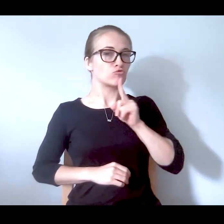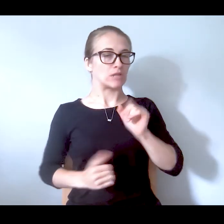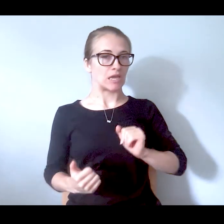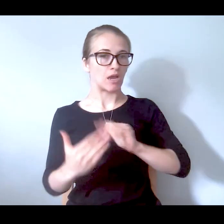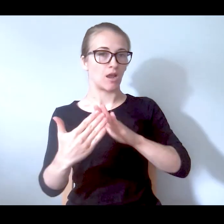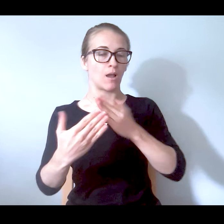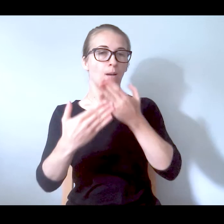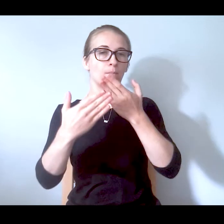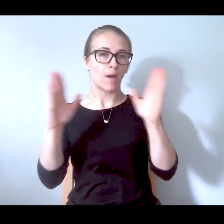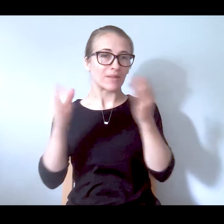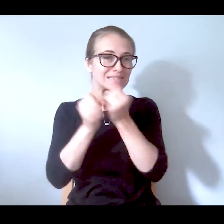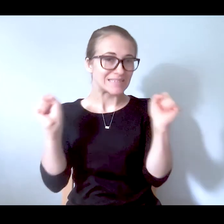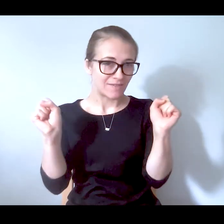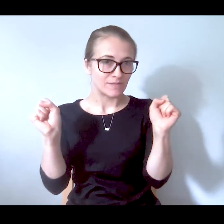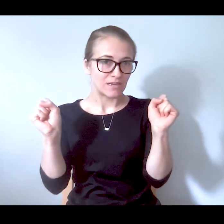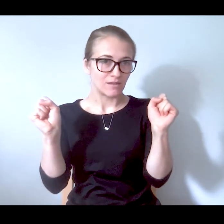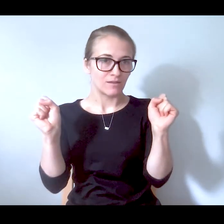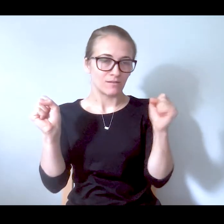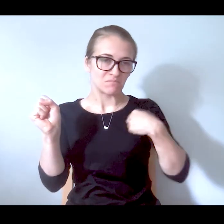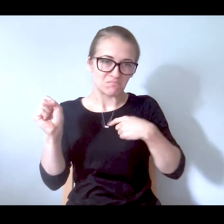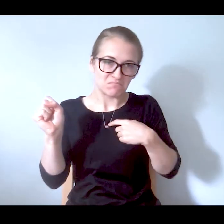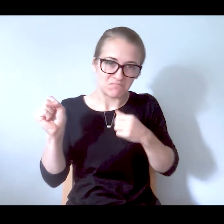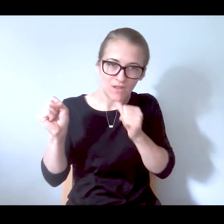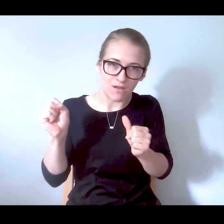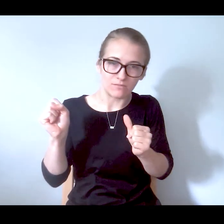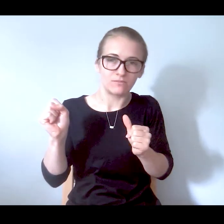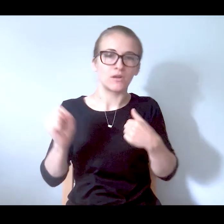portion of things because we weren't really high on